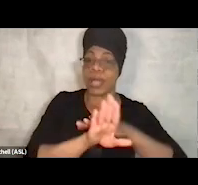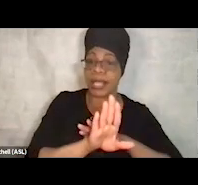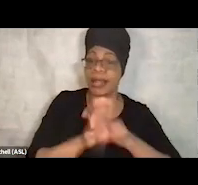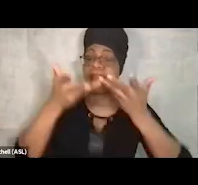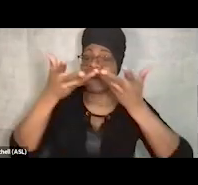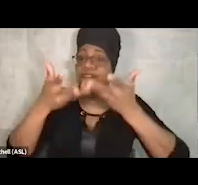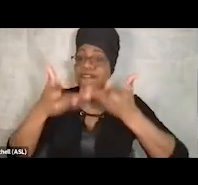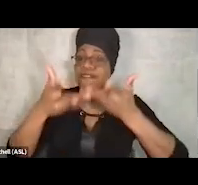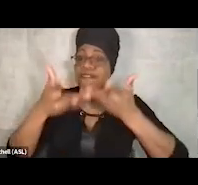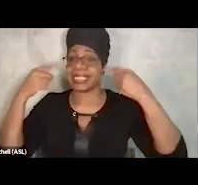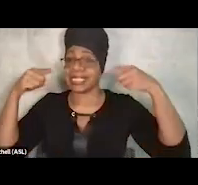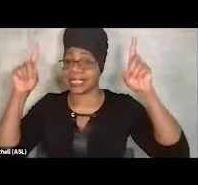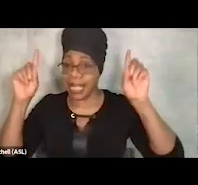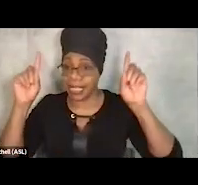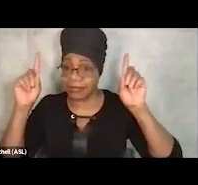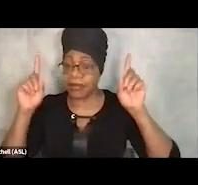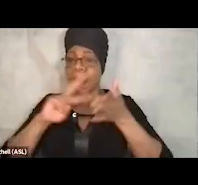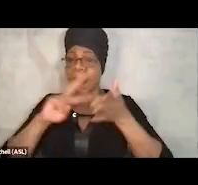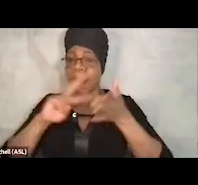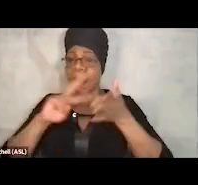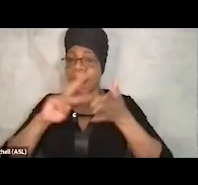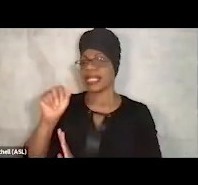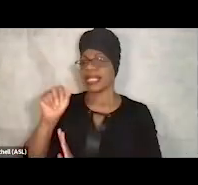is, you know, one of the data points. But the biggest thing,